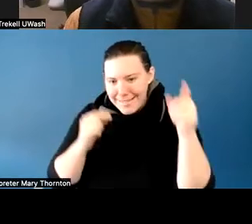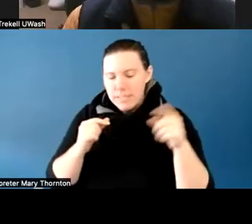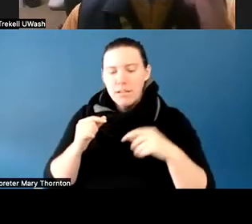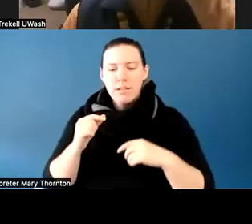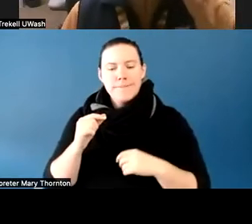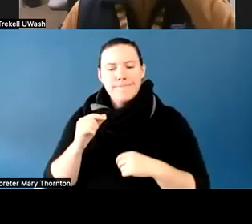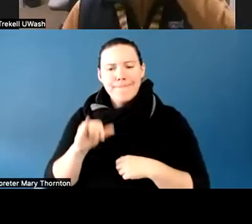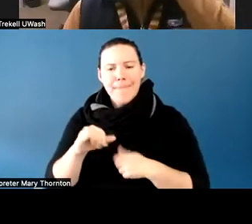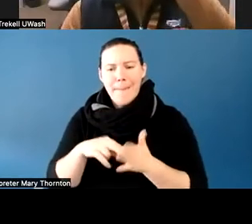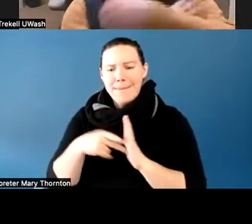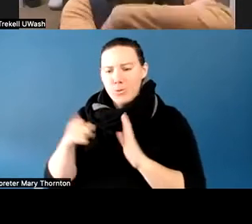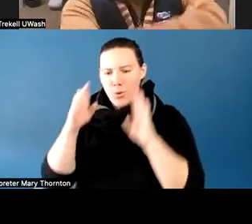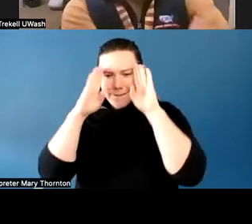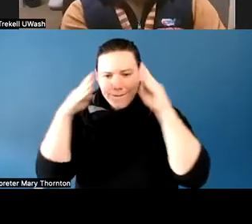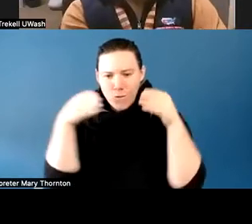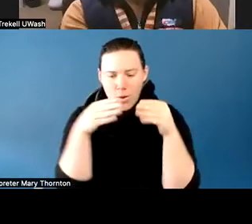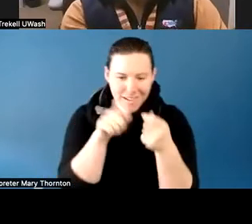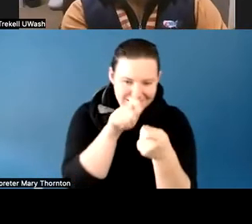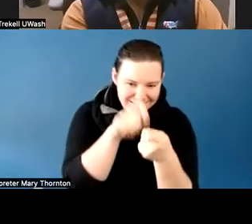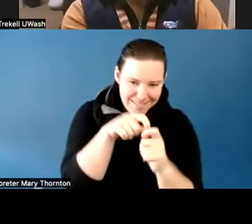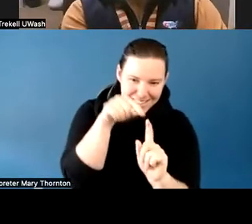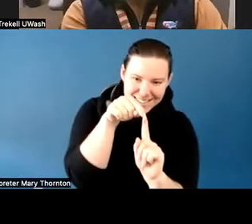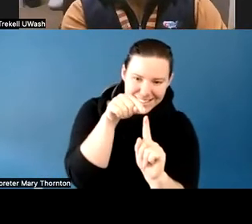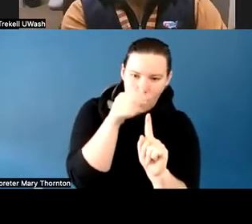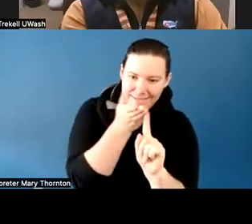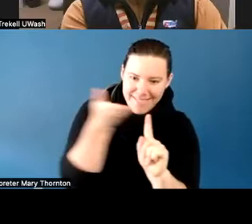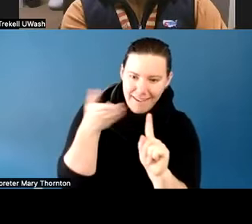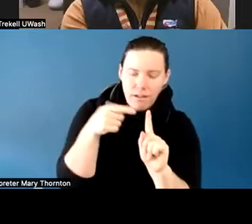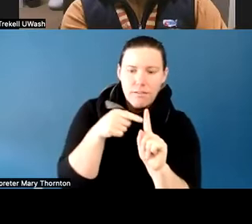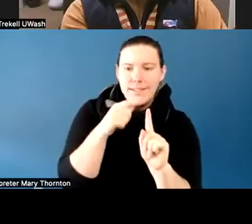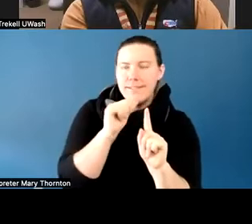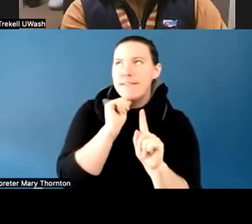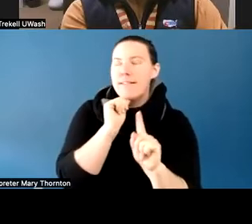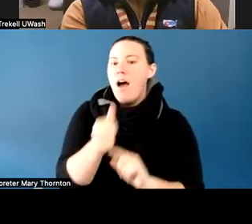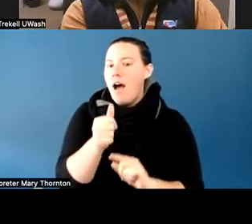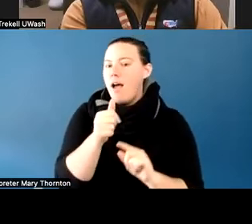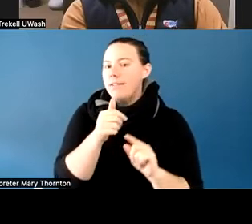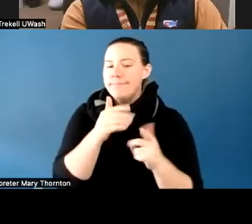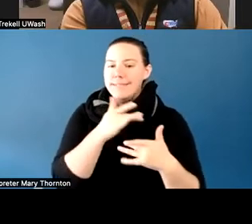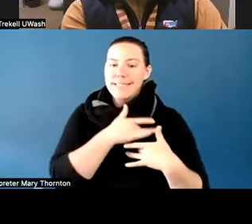is you're focusing on something that is non-typical,